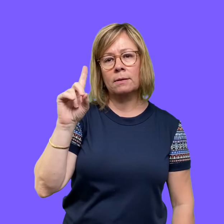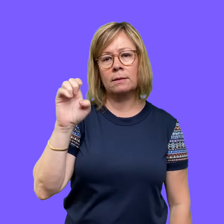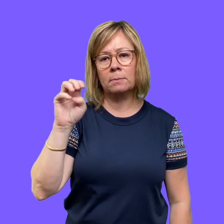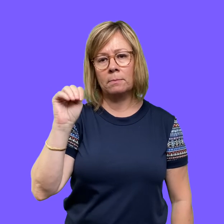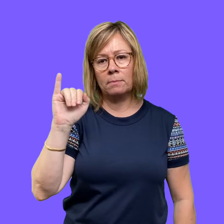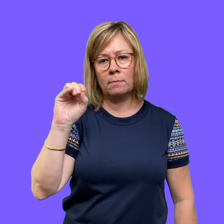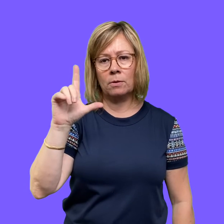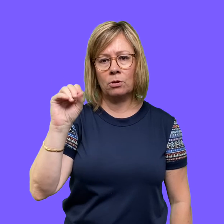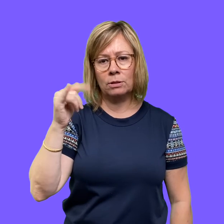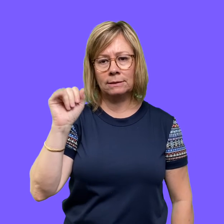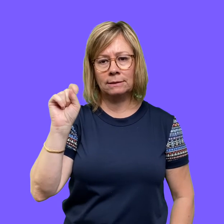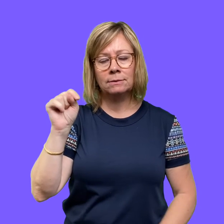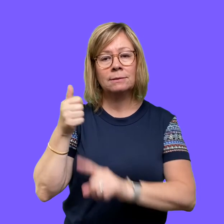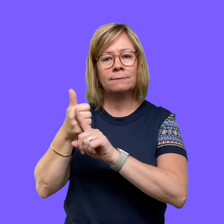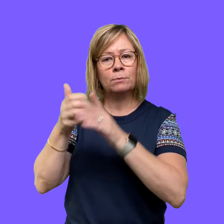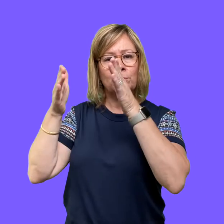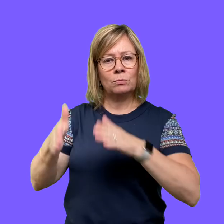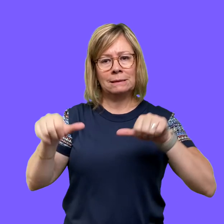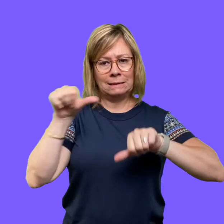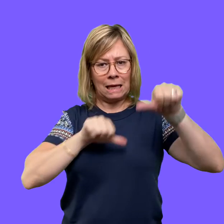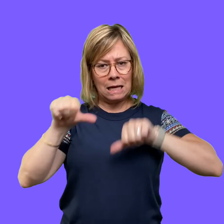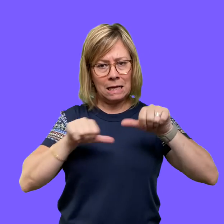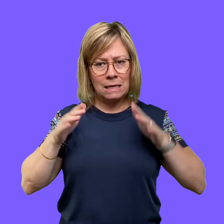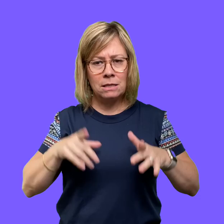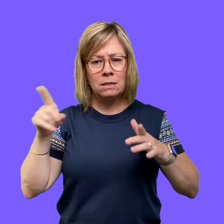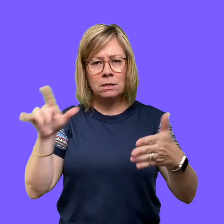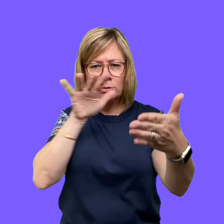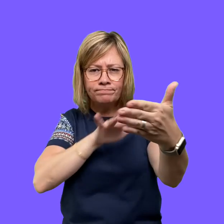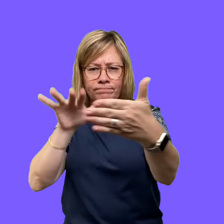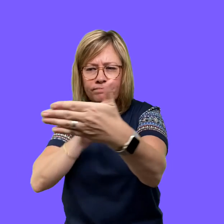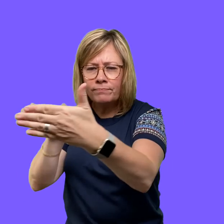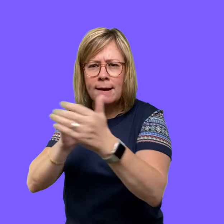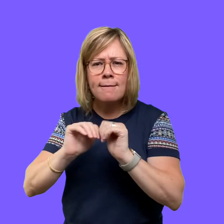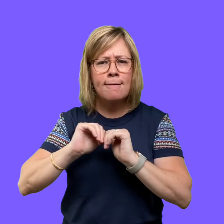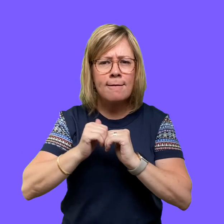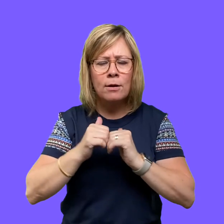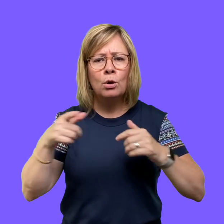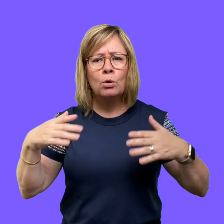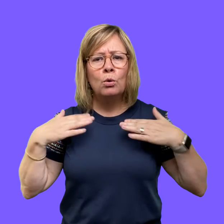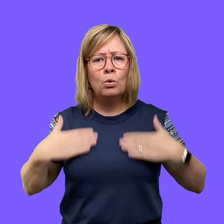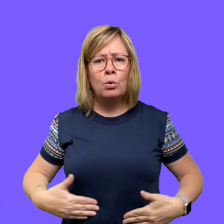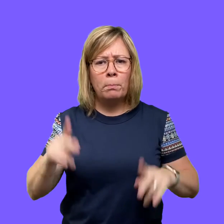Epidemiologist. This is a scientist that studies